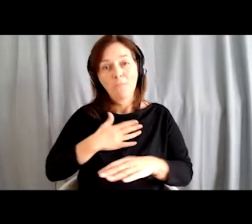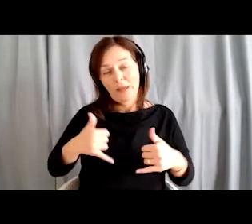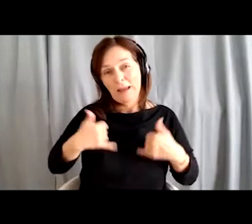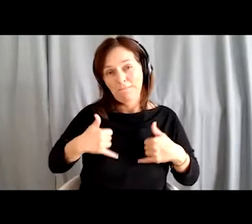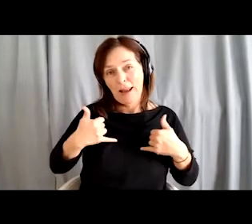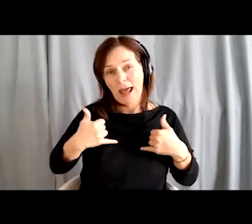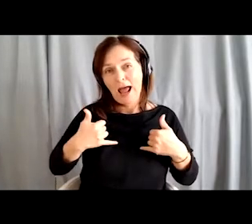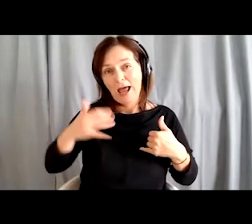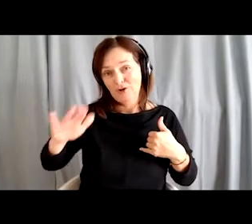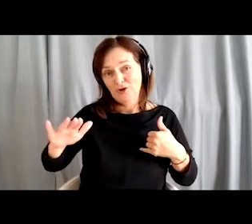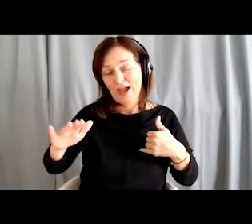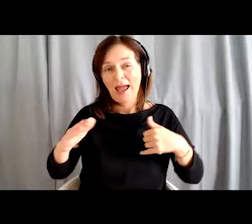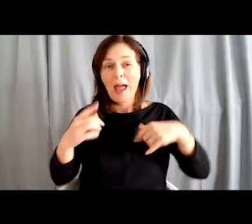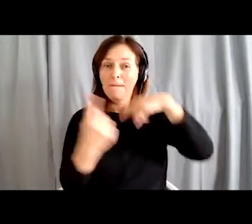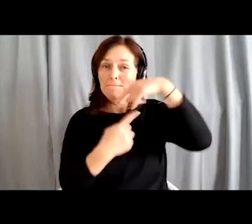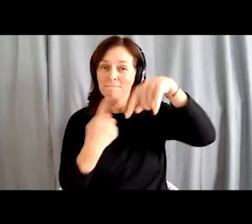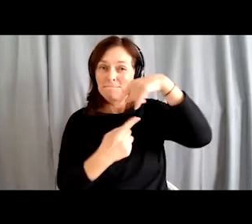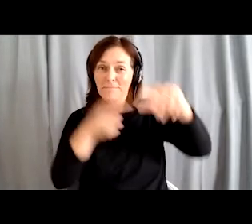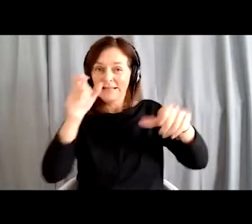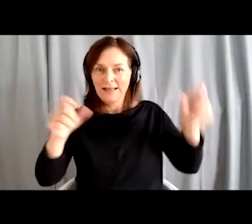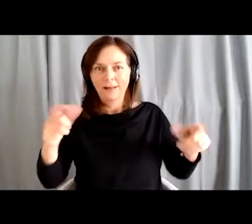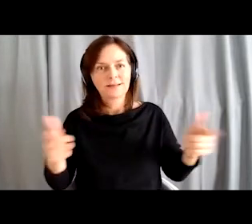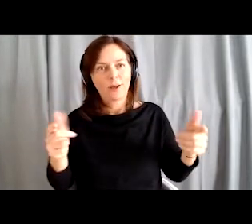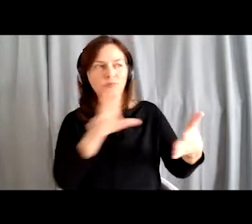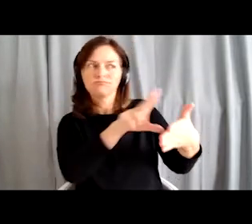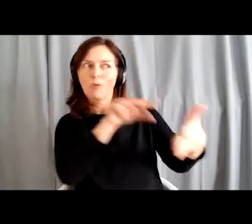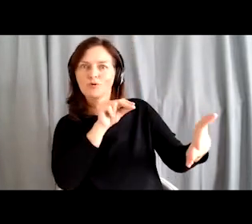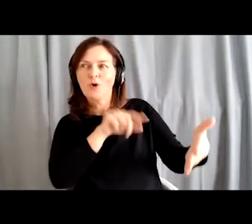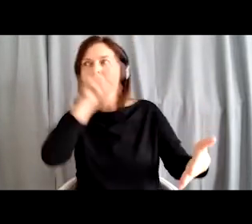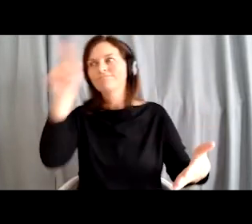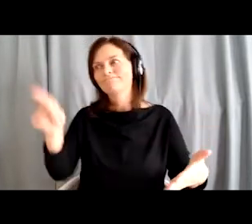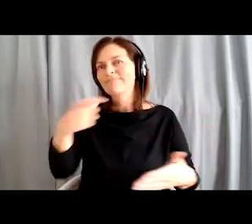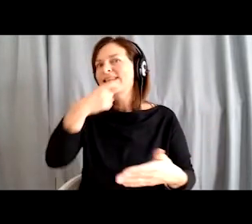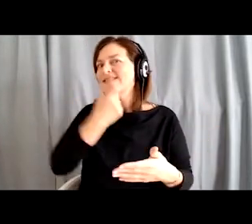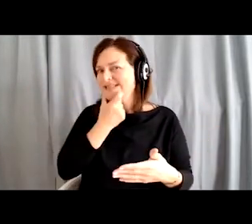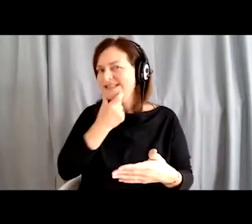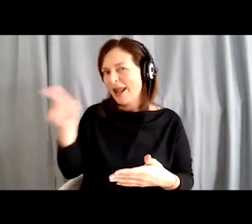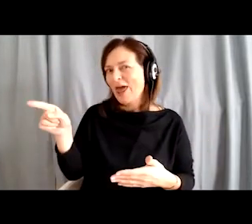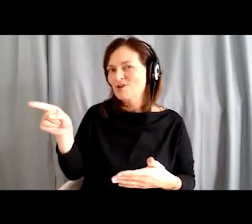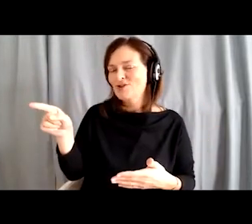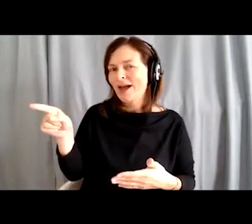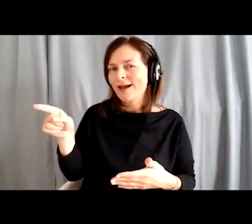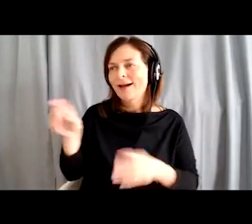can follow the example of these dancers I teach here at the Intergenerational Centre who say